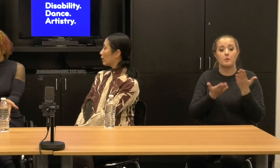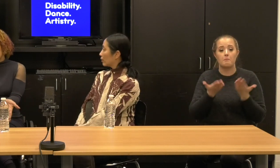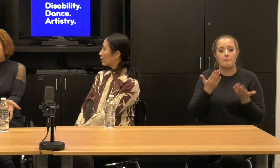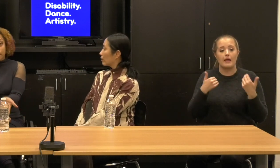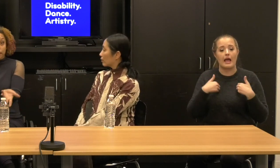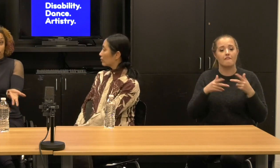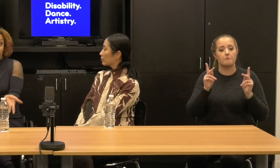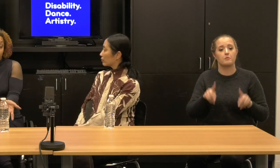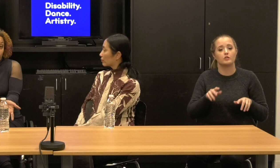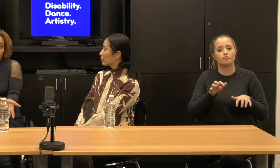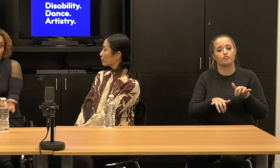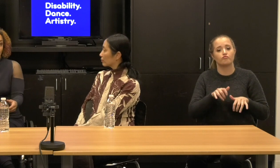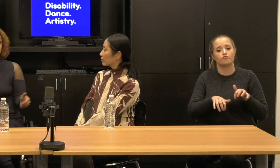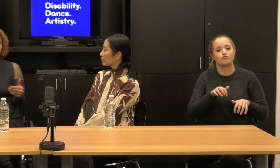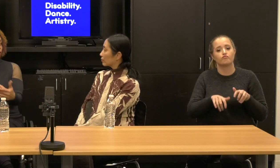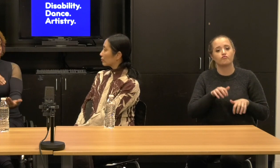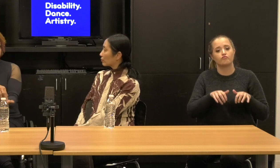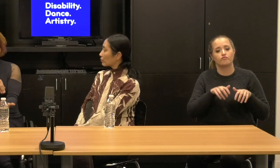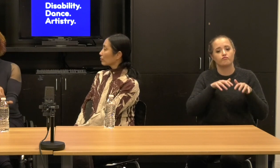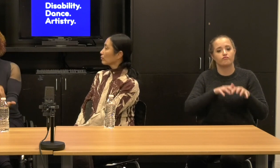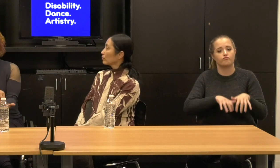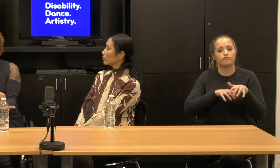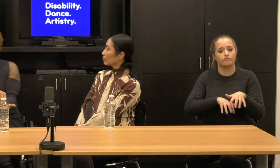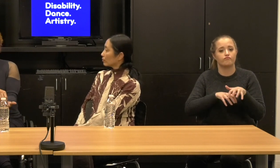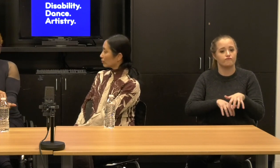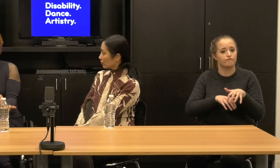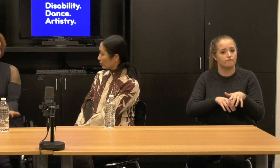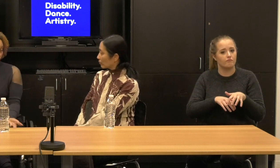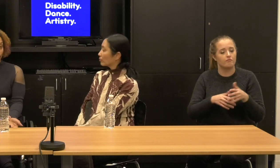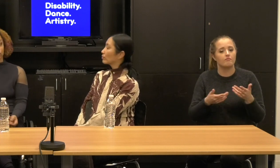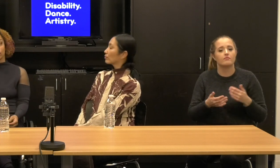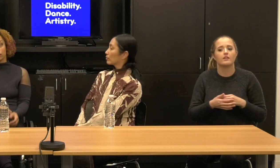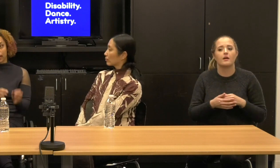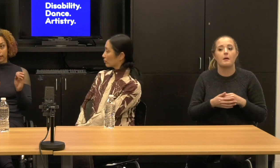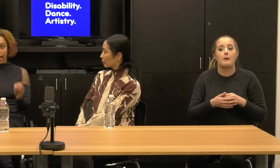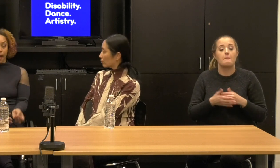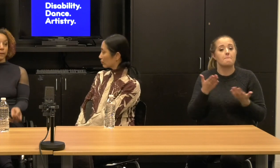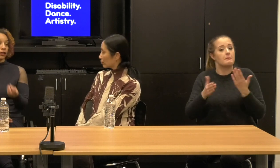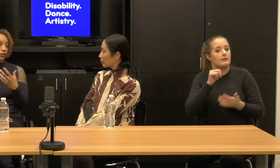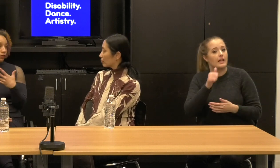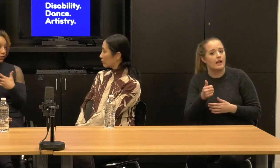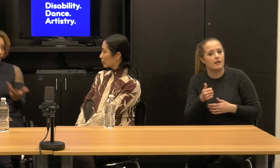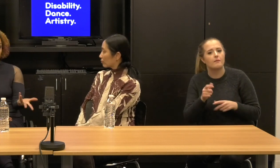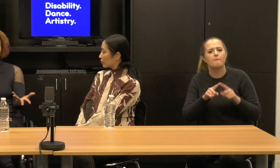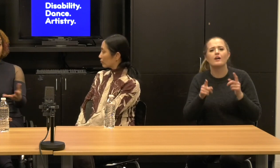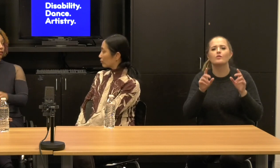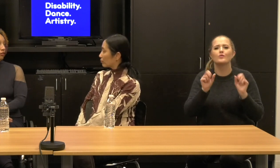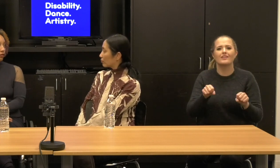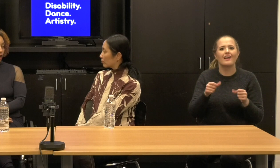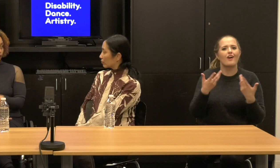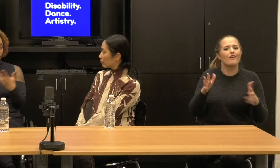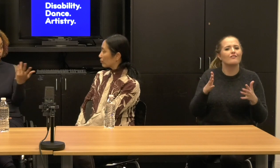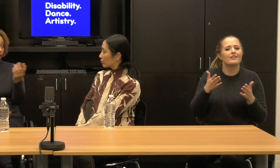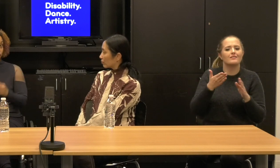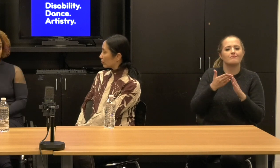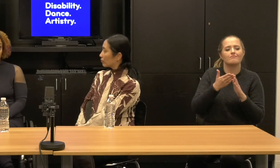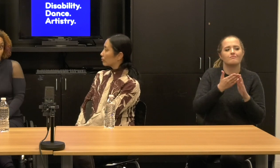Well, maybe there isn't, but you can prep for that and you can take the App and it's free and you can have that play.